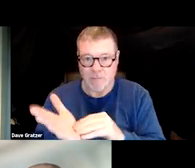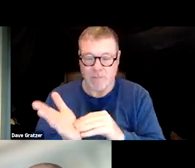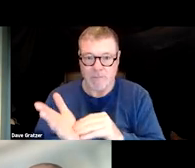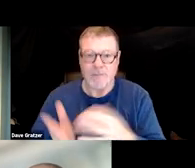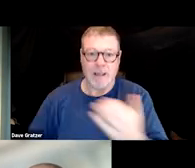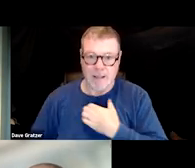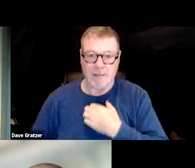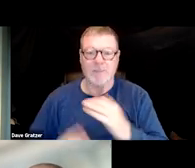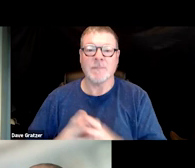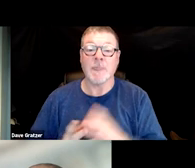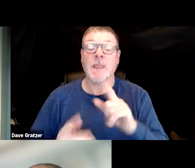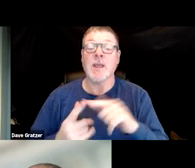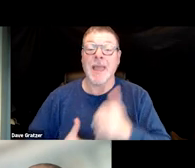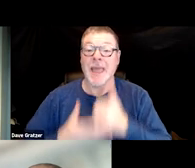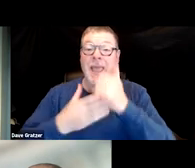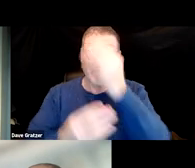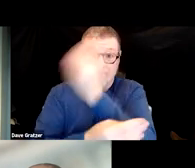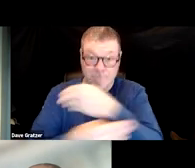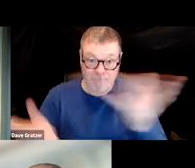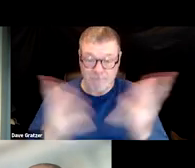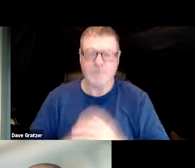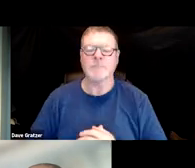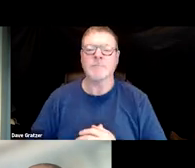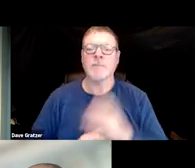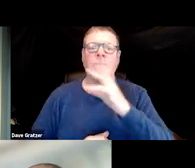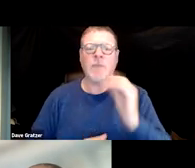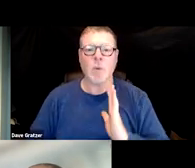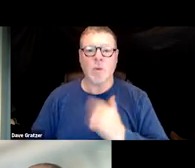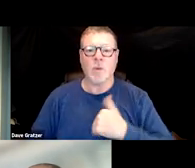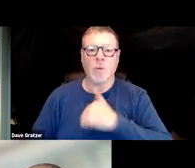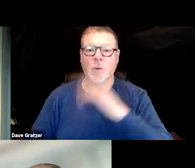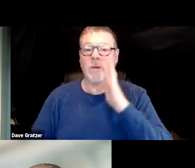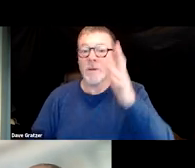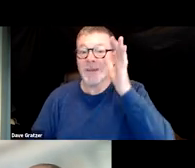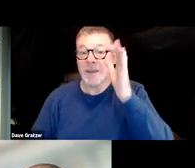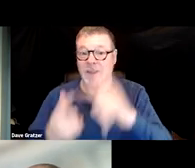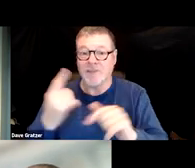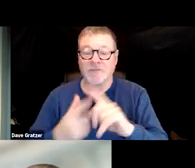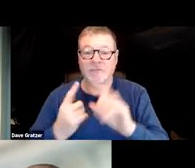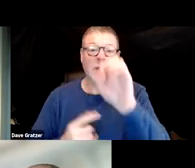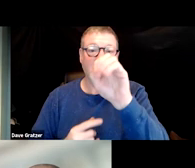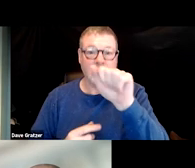To help you put this information into practice, we will hear from a SOAR practitioner